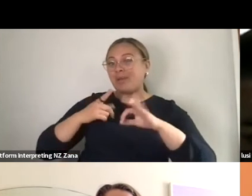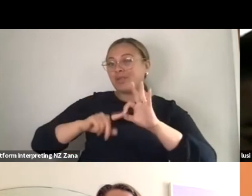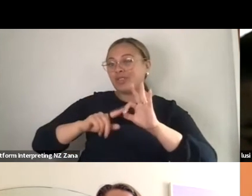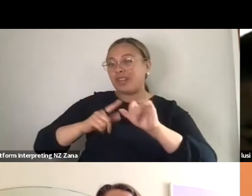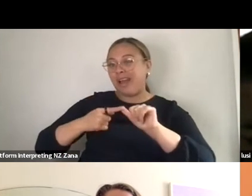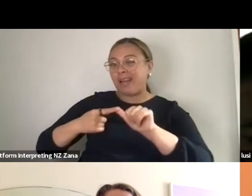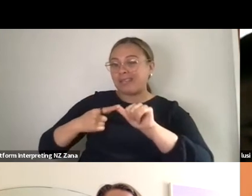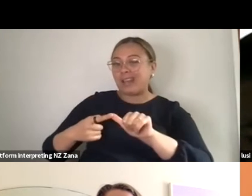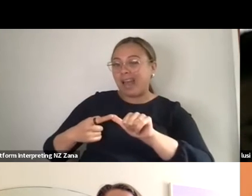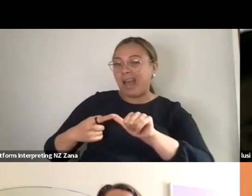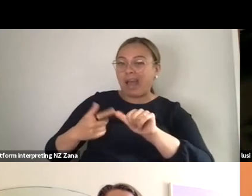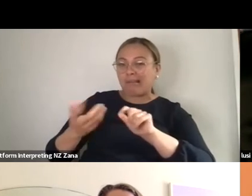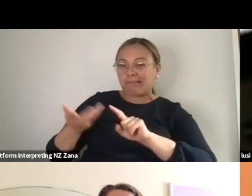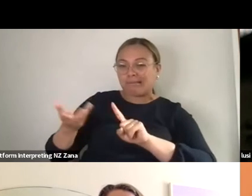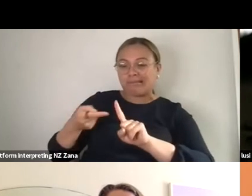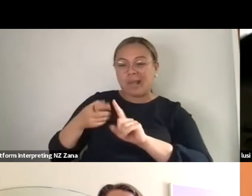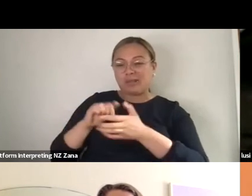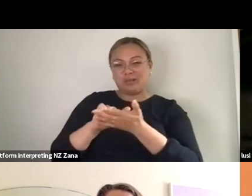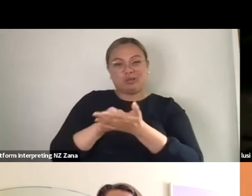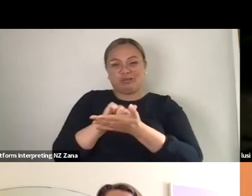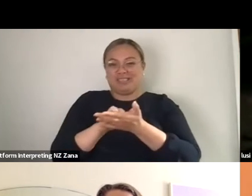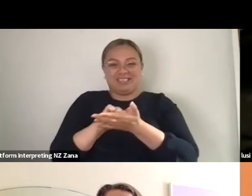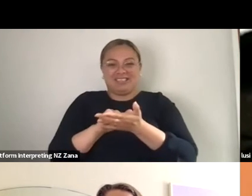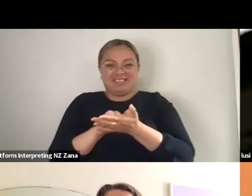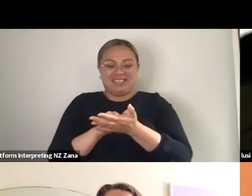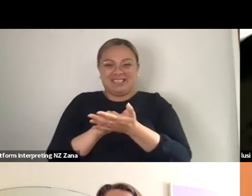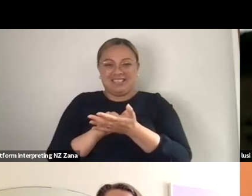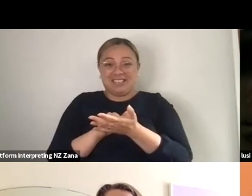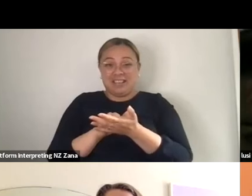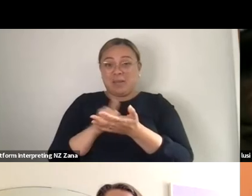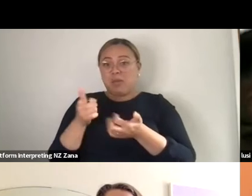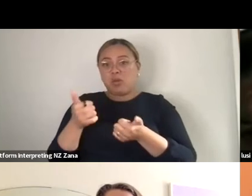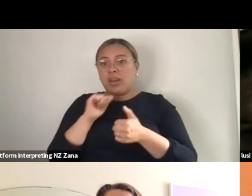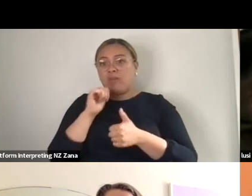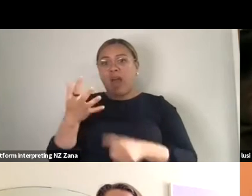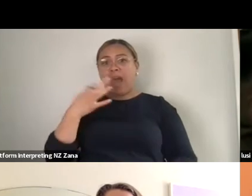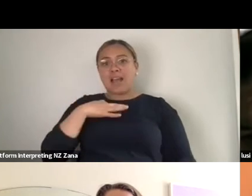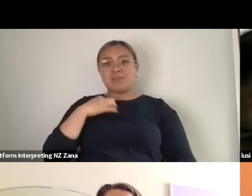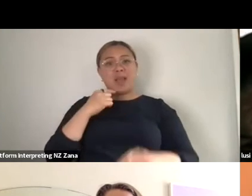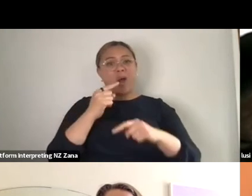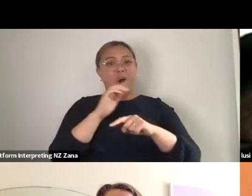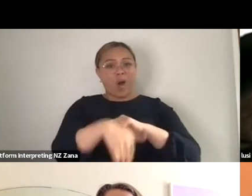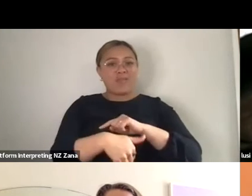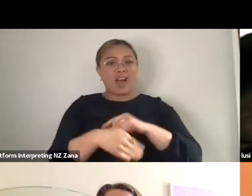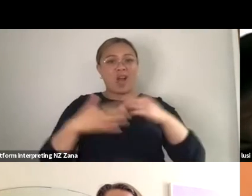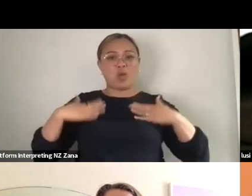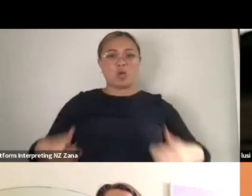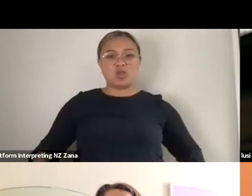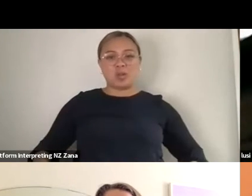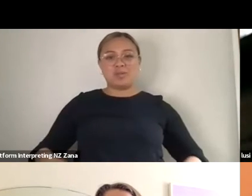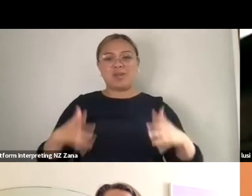Like if you’d asked me about the costumes of my show. I get a bit crappy when people ask me about,